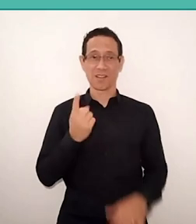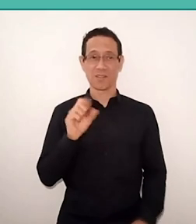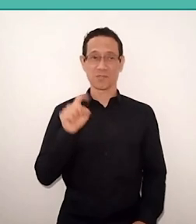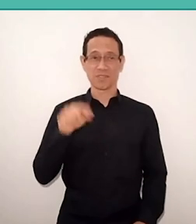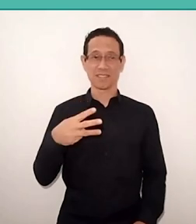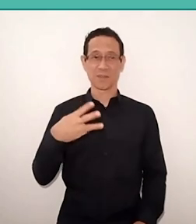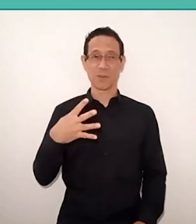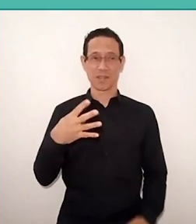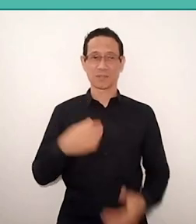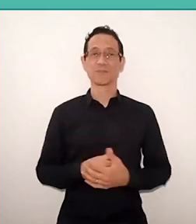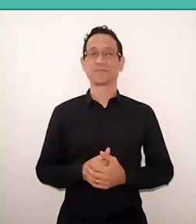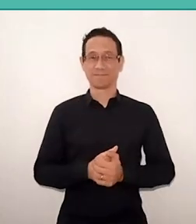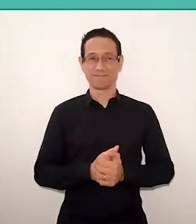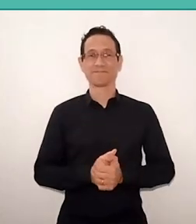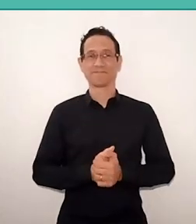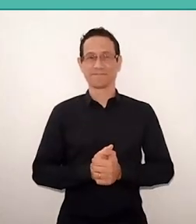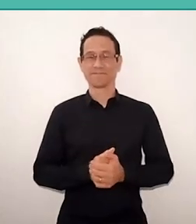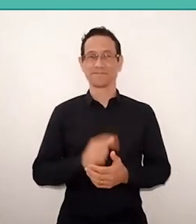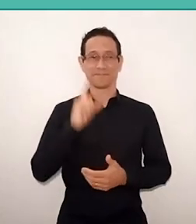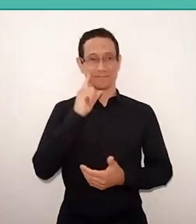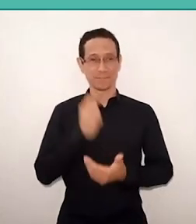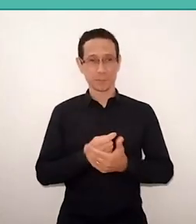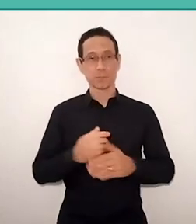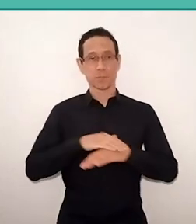So we decided, talking here behind the scenes,